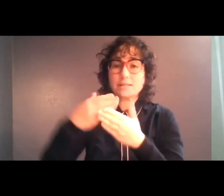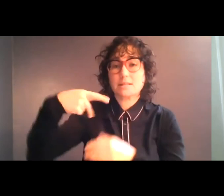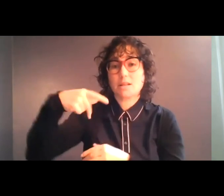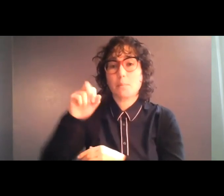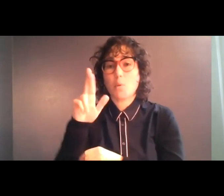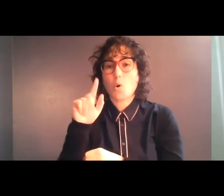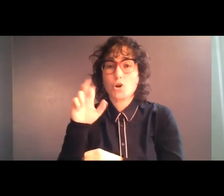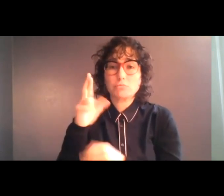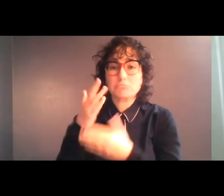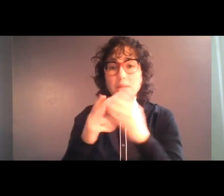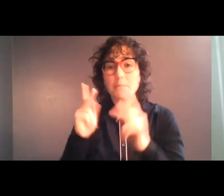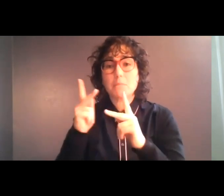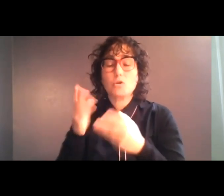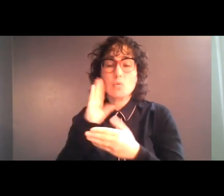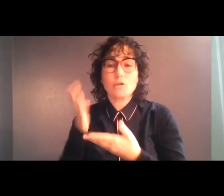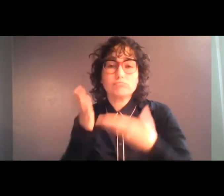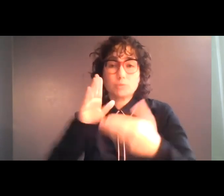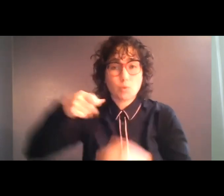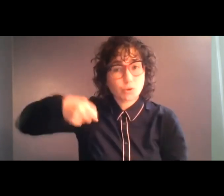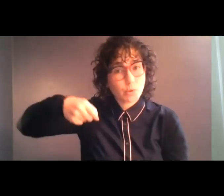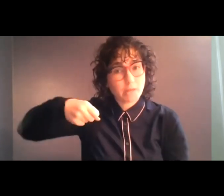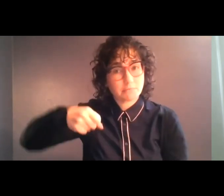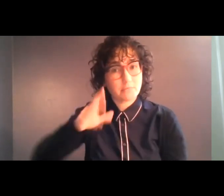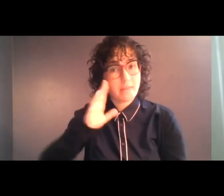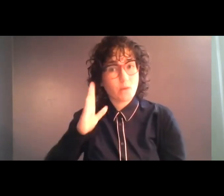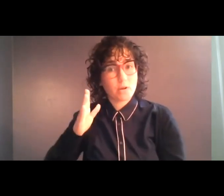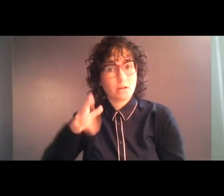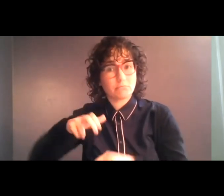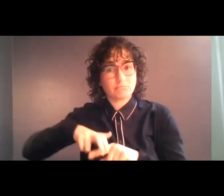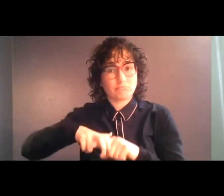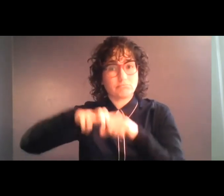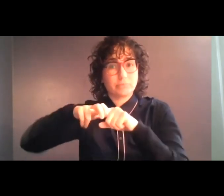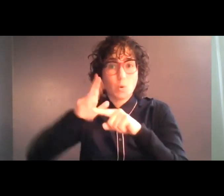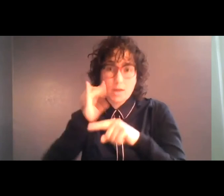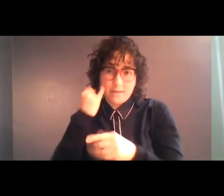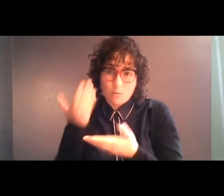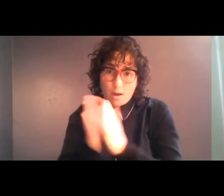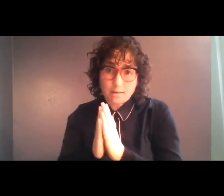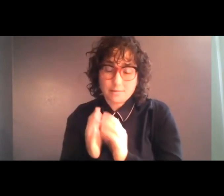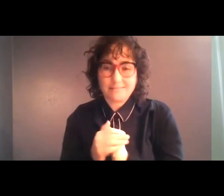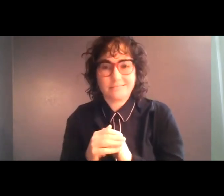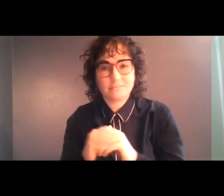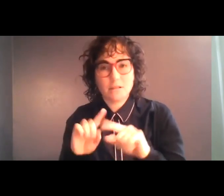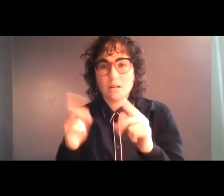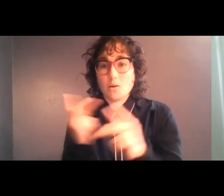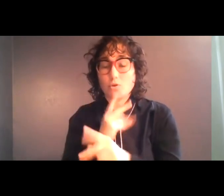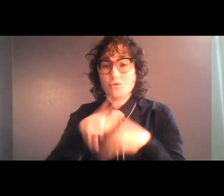suitcases. And they'll carry you up if you ask. What's worse is all of these store fronts.